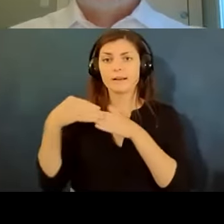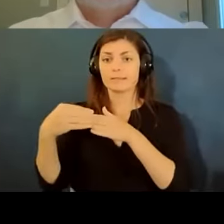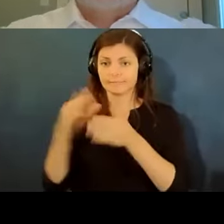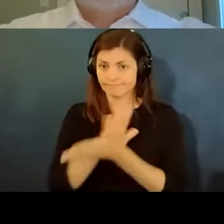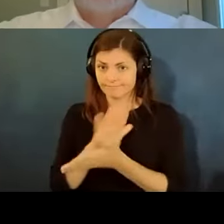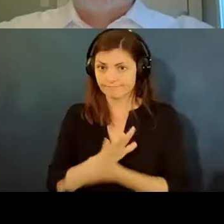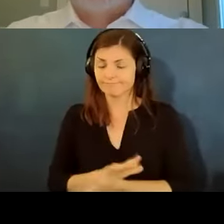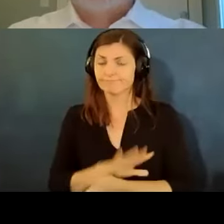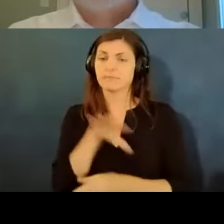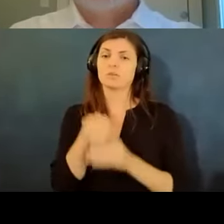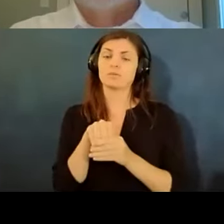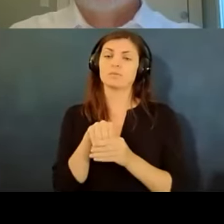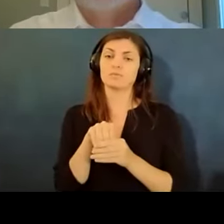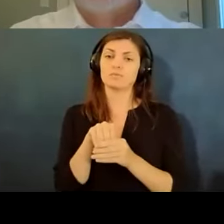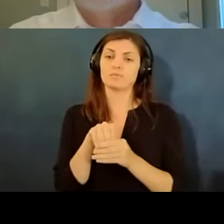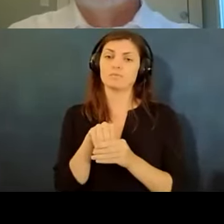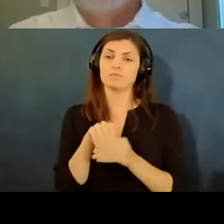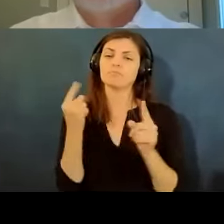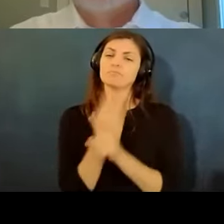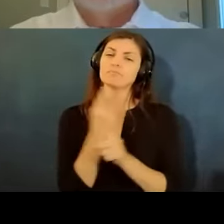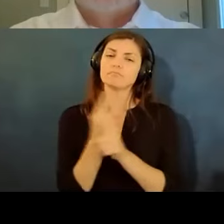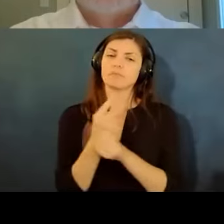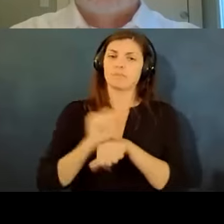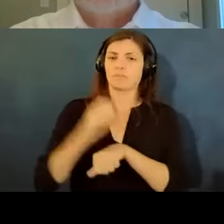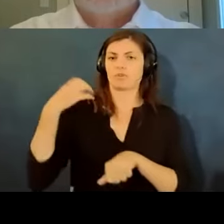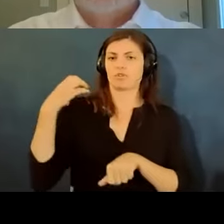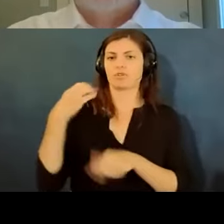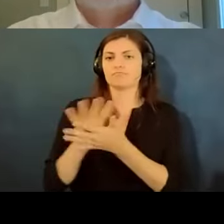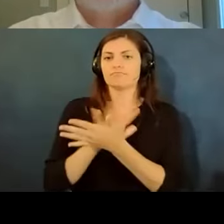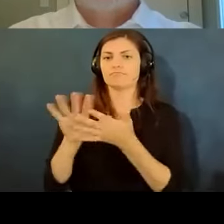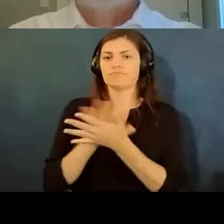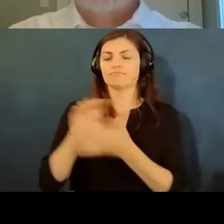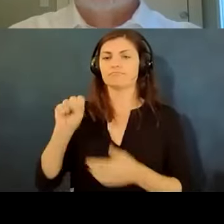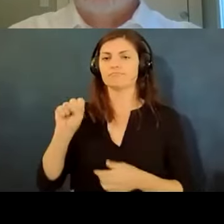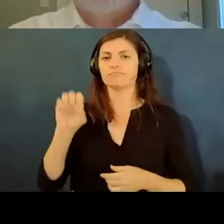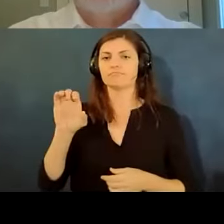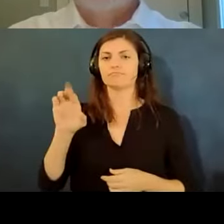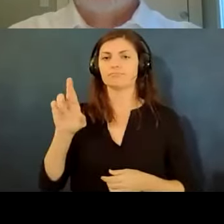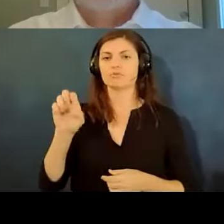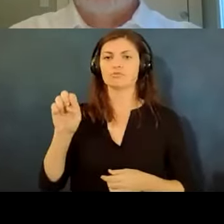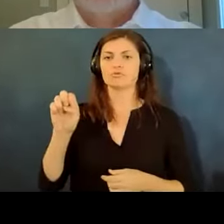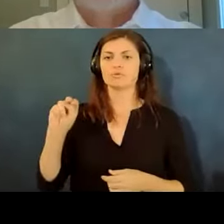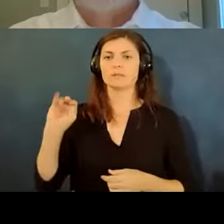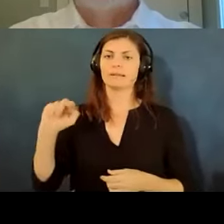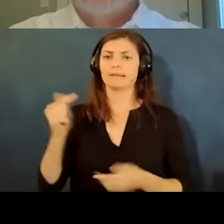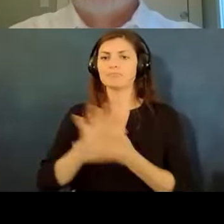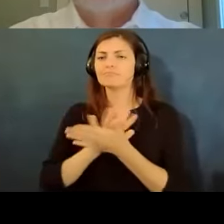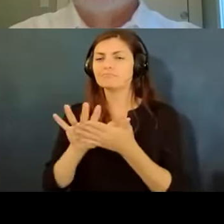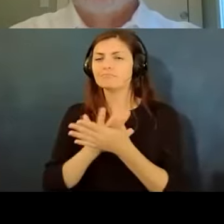include appropriate employer screening so as you may know when you're applying for a job and before